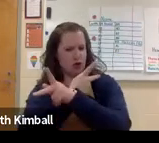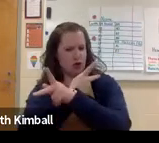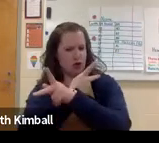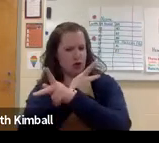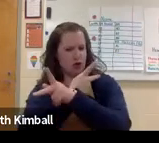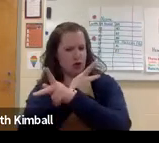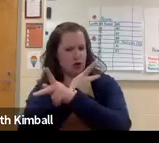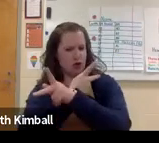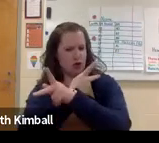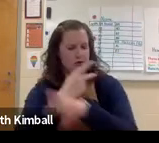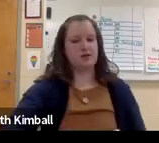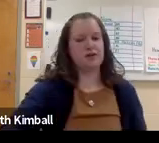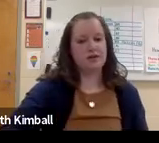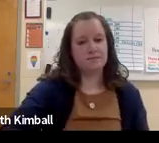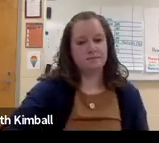So as you can see some states do better than others.